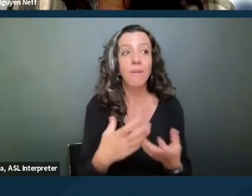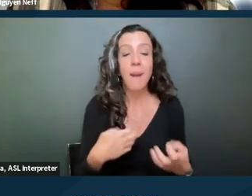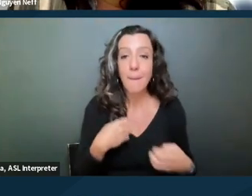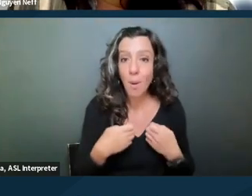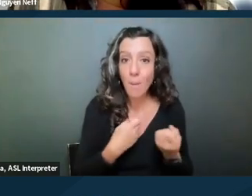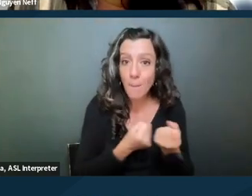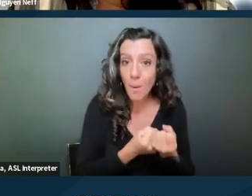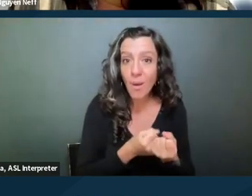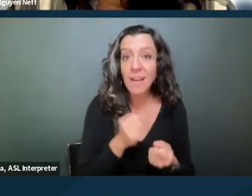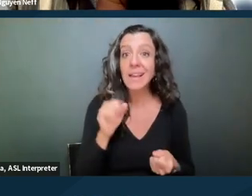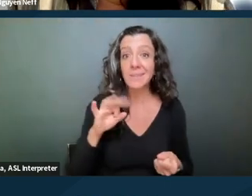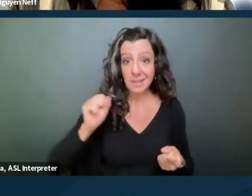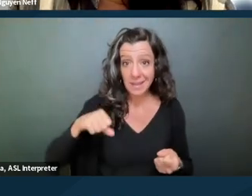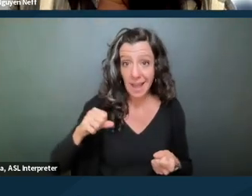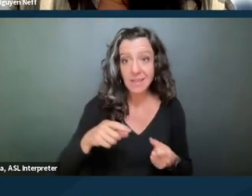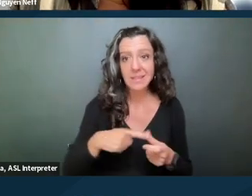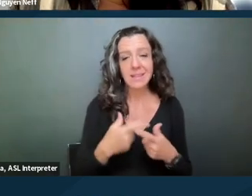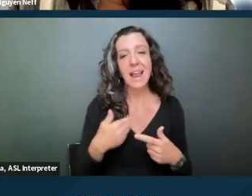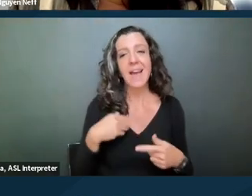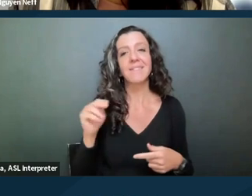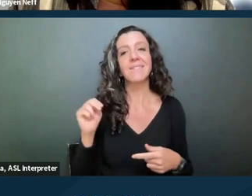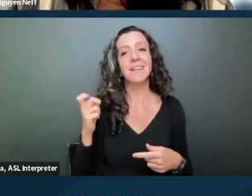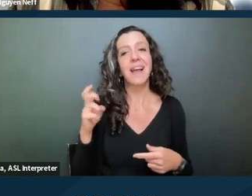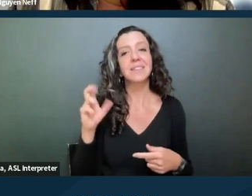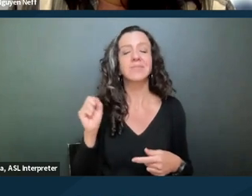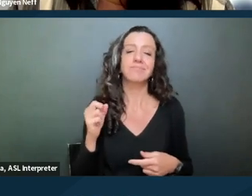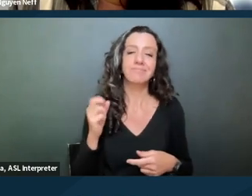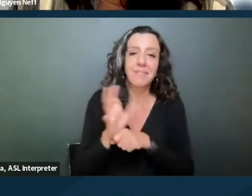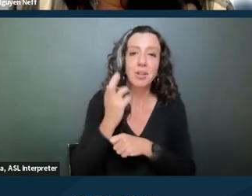In which case there would be a nexus between the friend being there